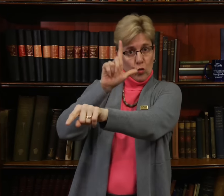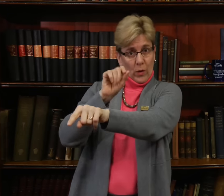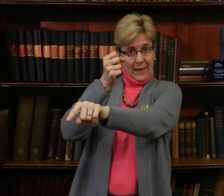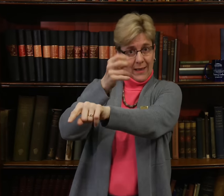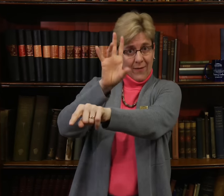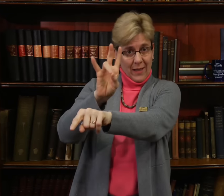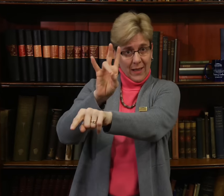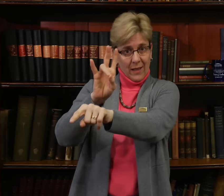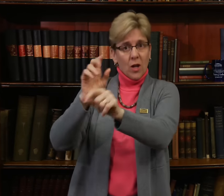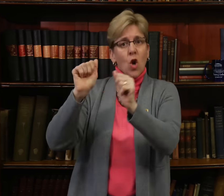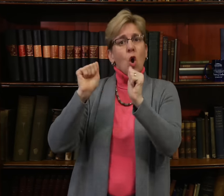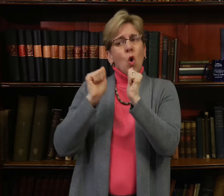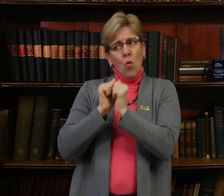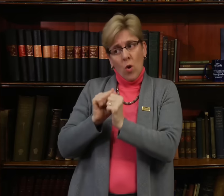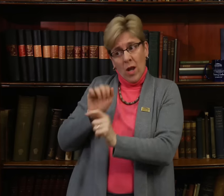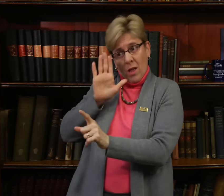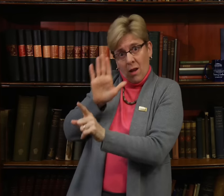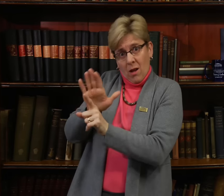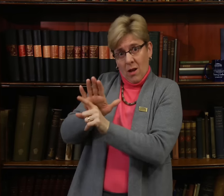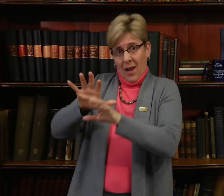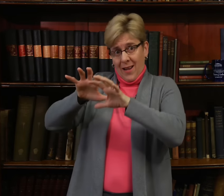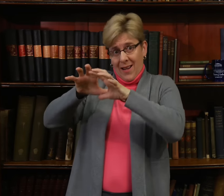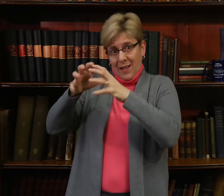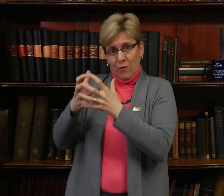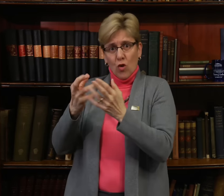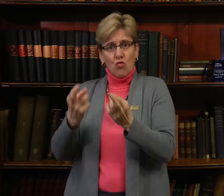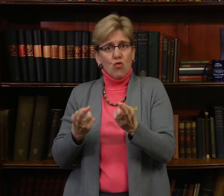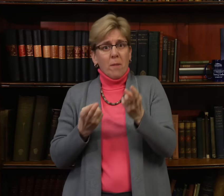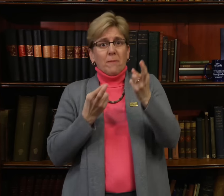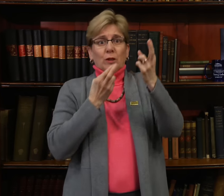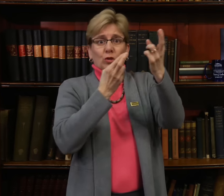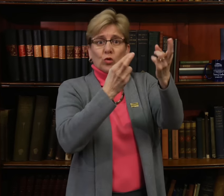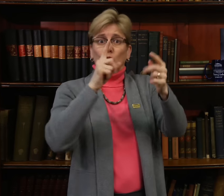fall semester with the task force’s recommendation